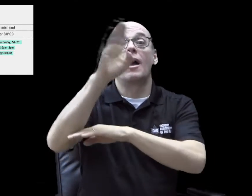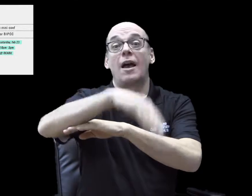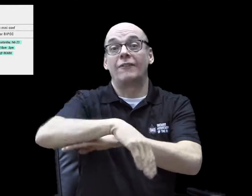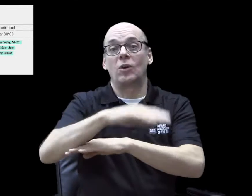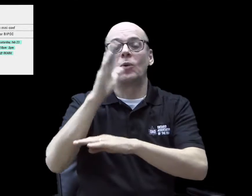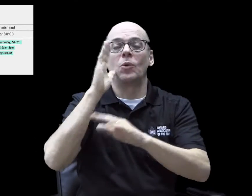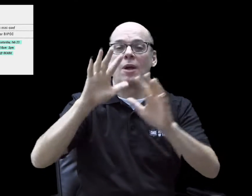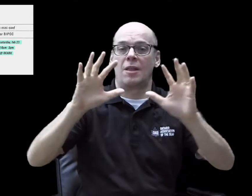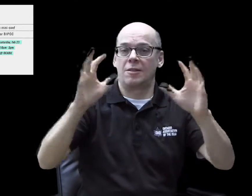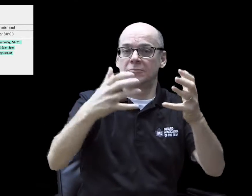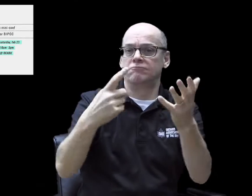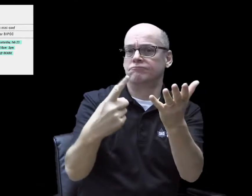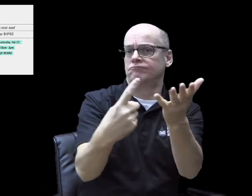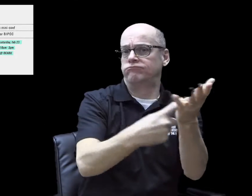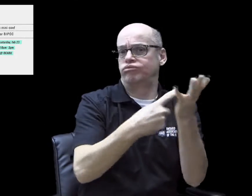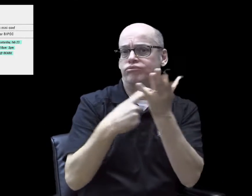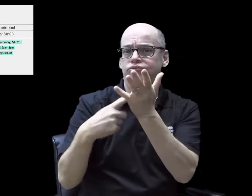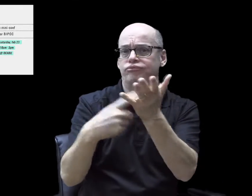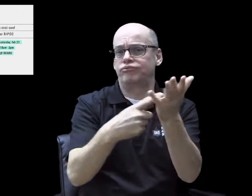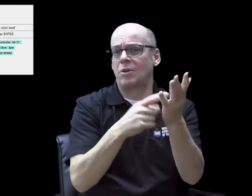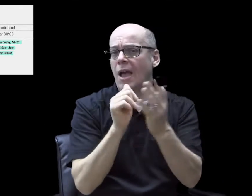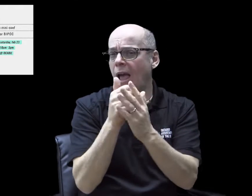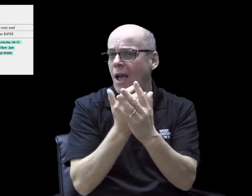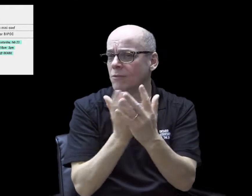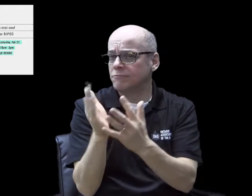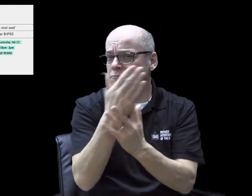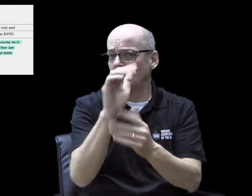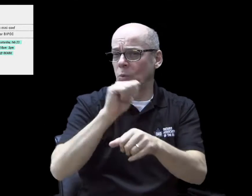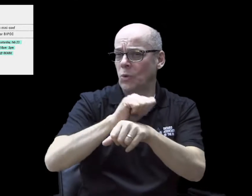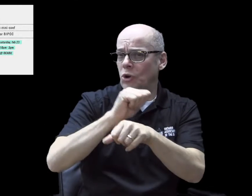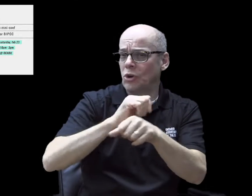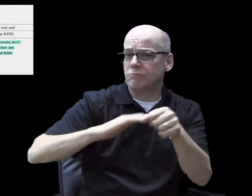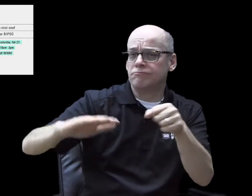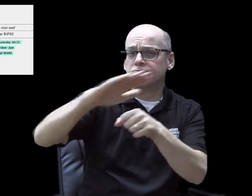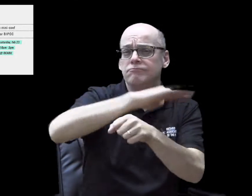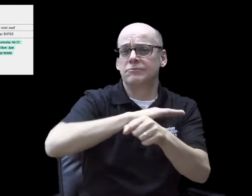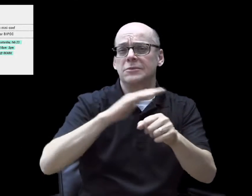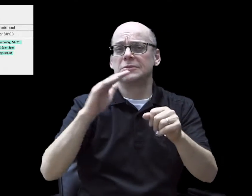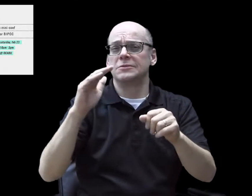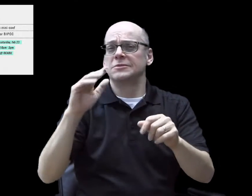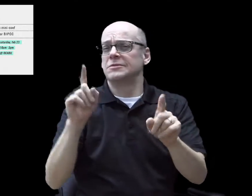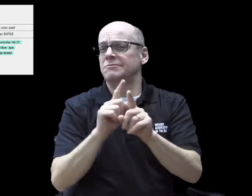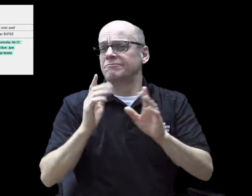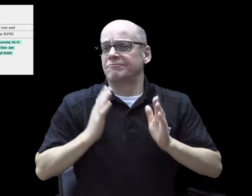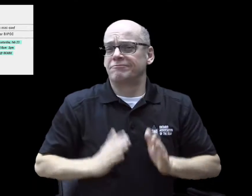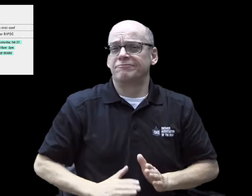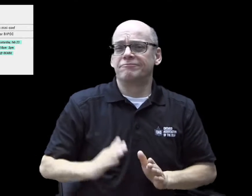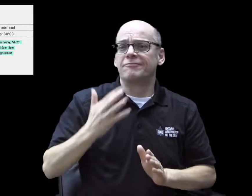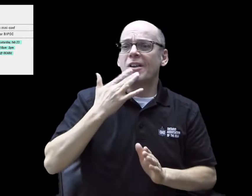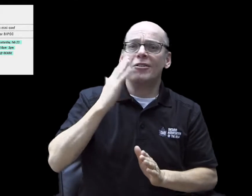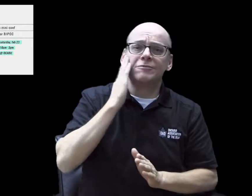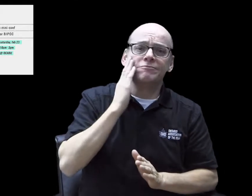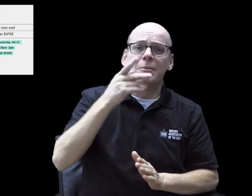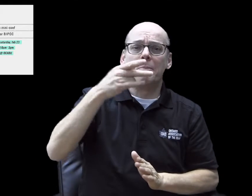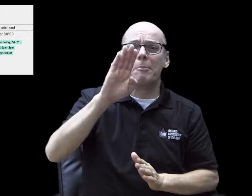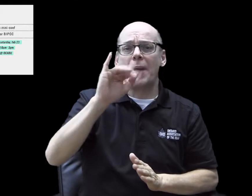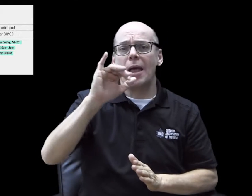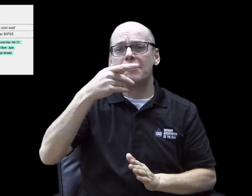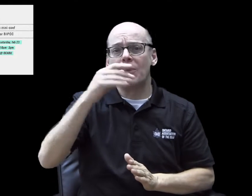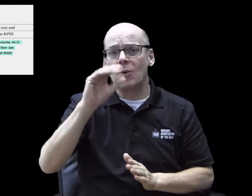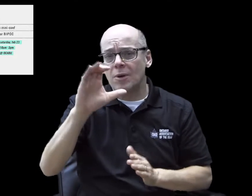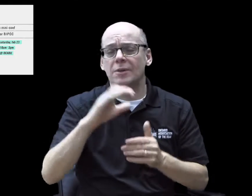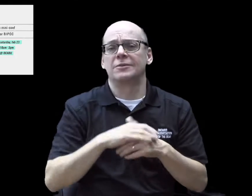In the afternoon, we’ll have group discussions on navigating workplace dynamics as BIPOC.